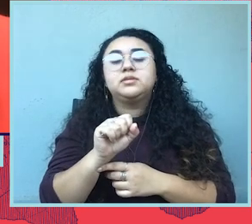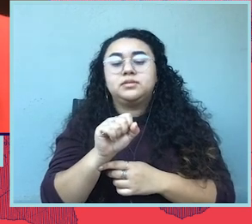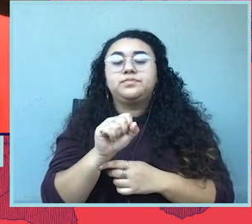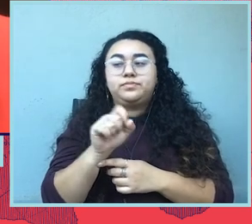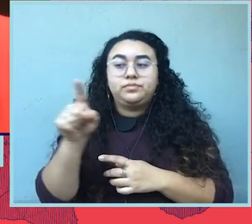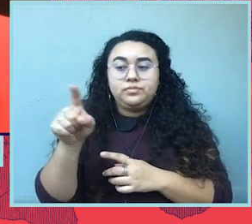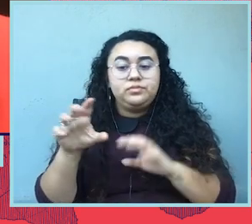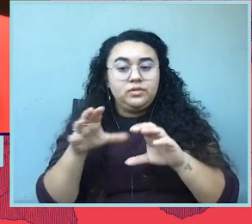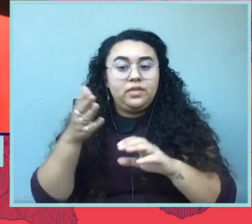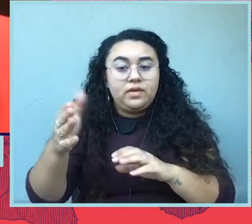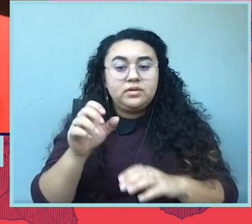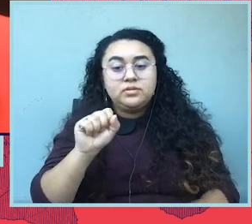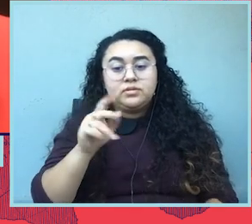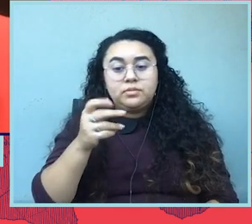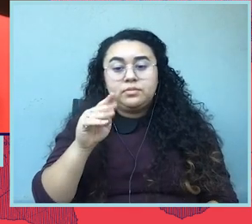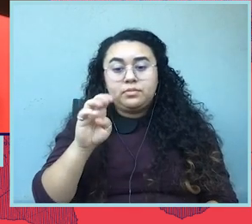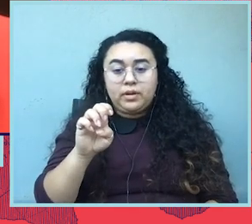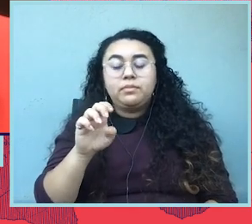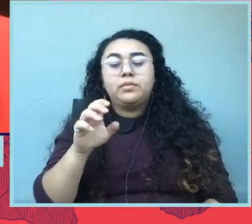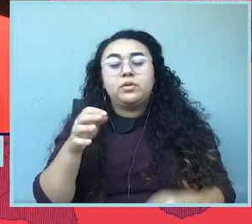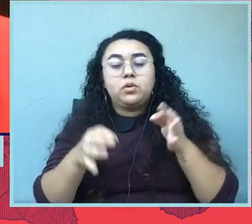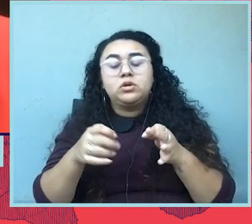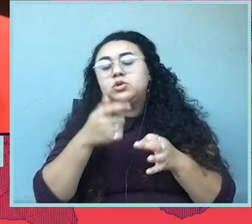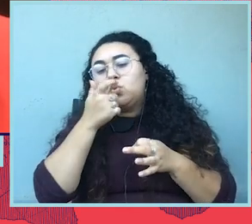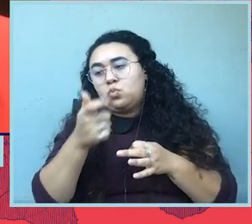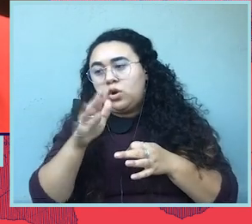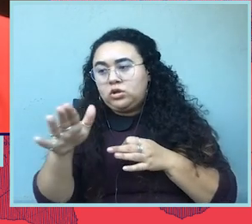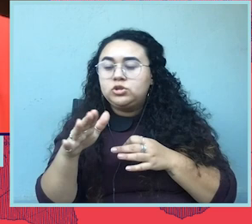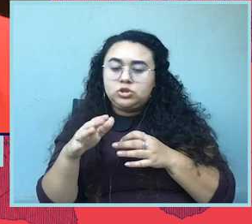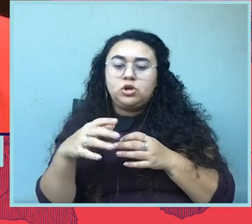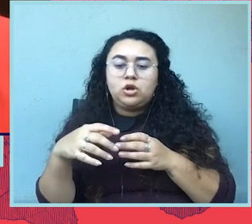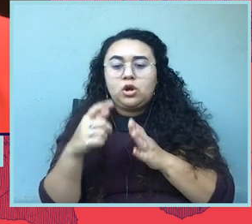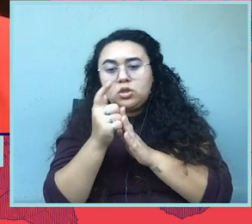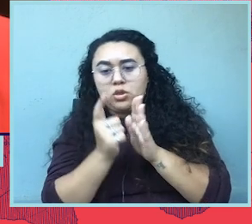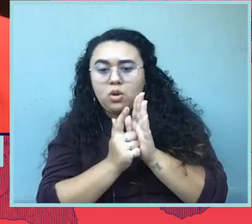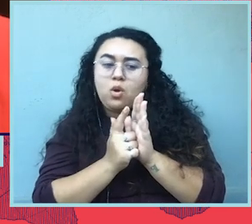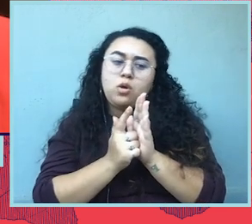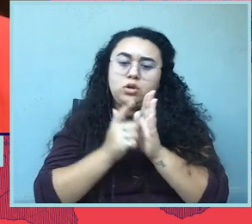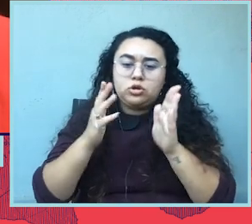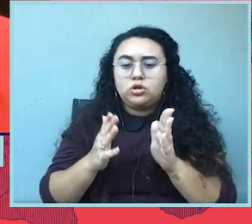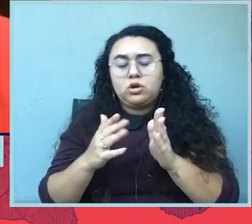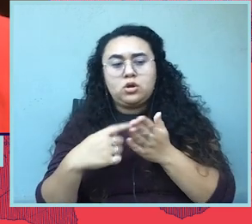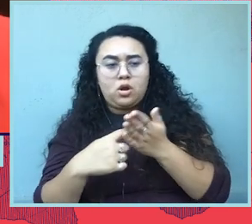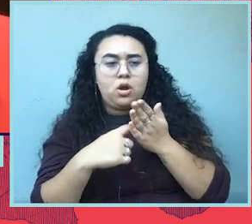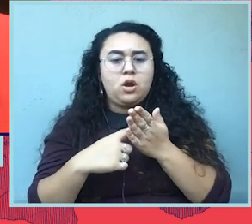Court, I highly recommend going back and watching that tape on demand. It was an amazing, amazing argument.